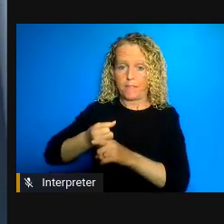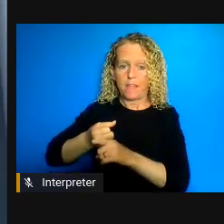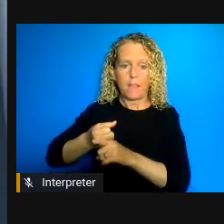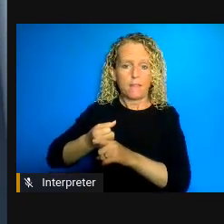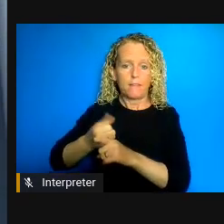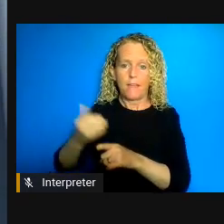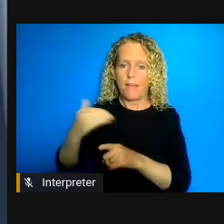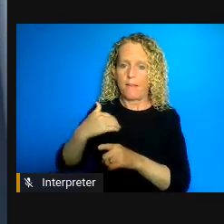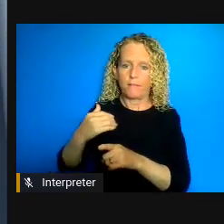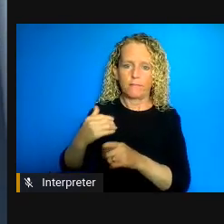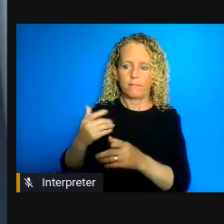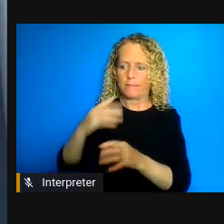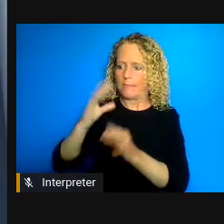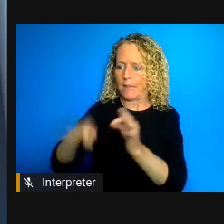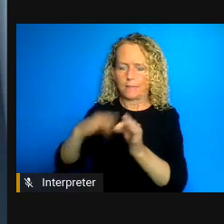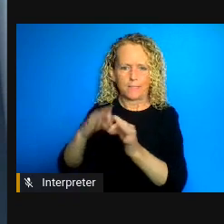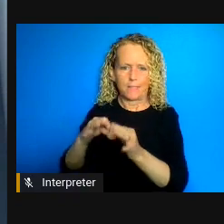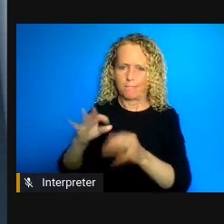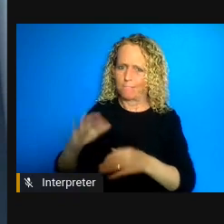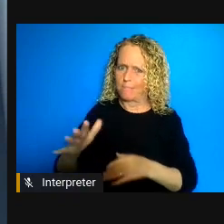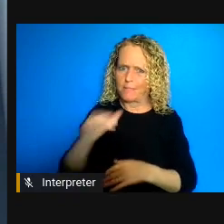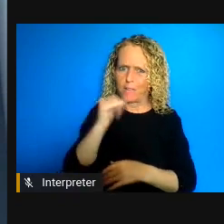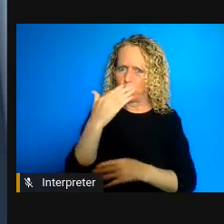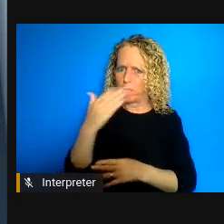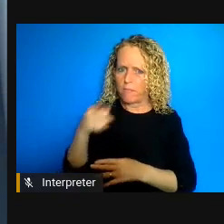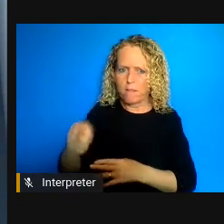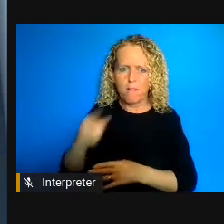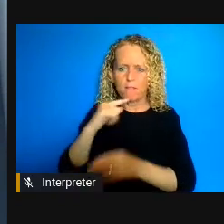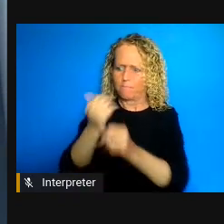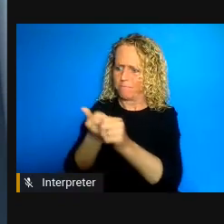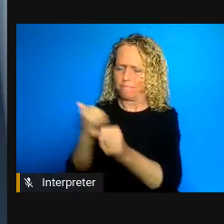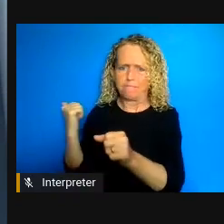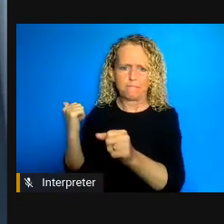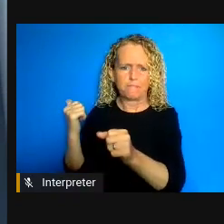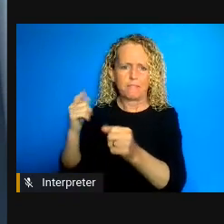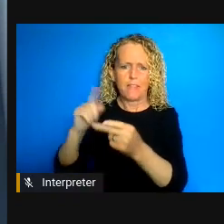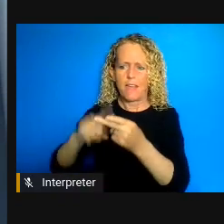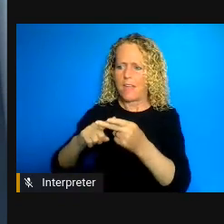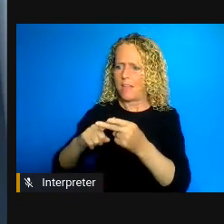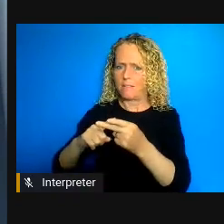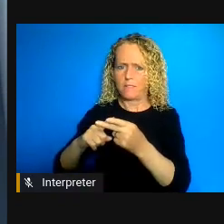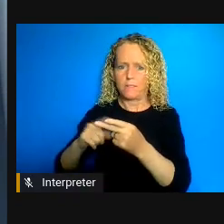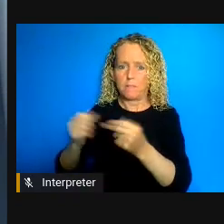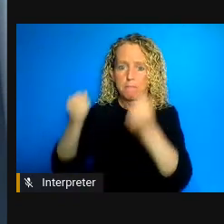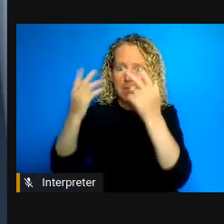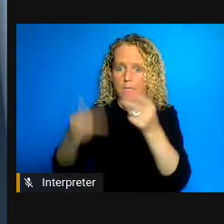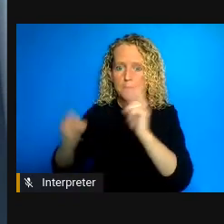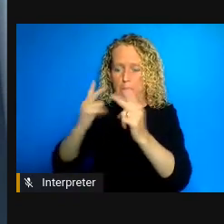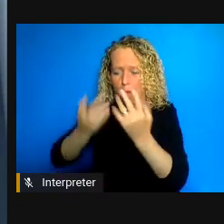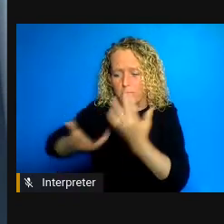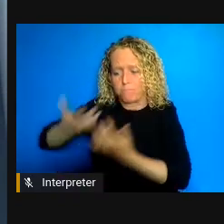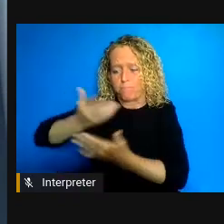and equities and the crowding and the limits on medical evacuation that they